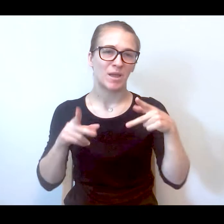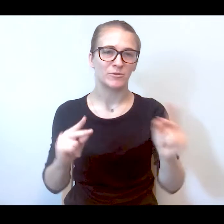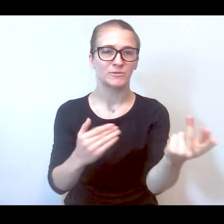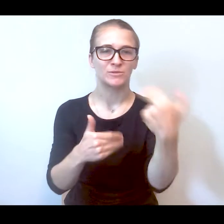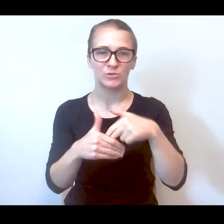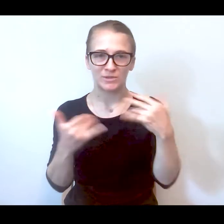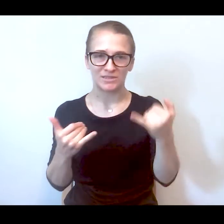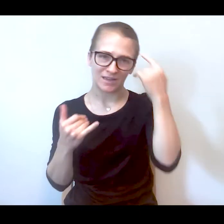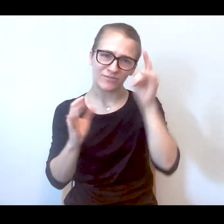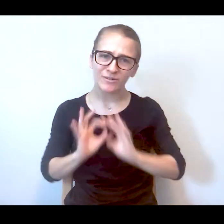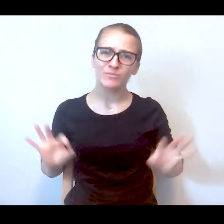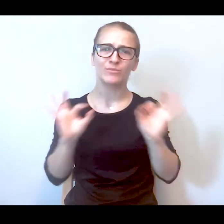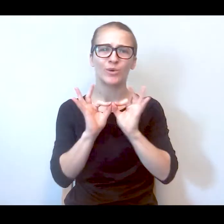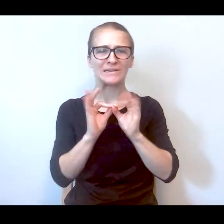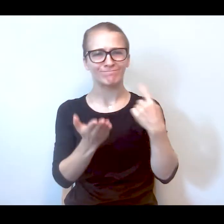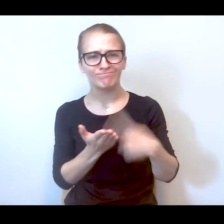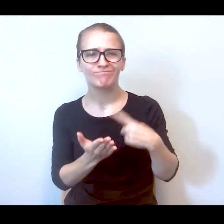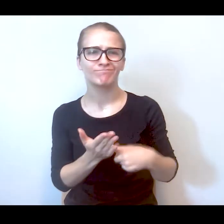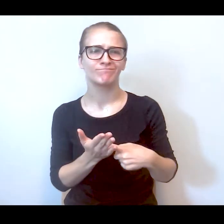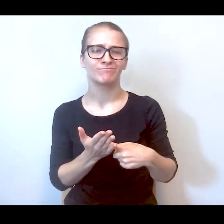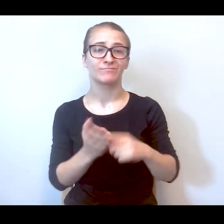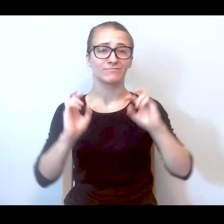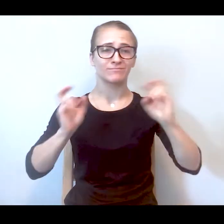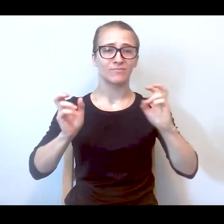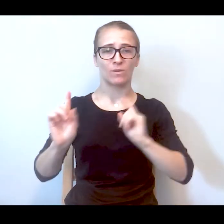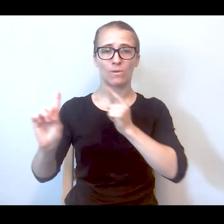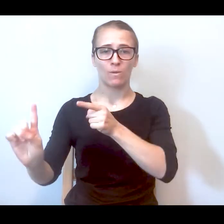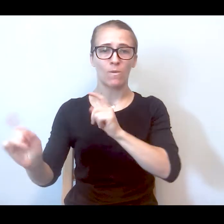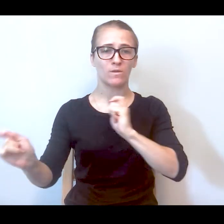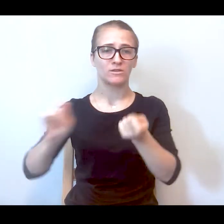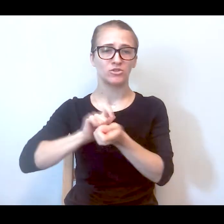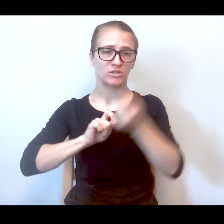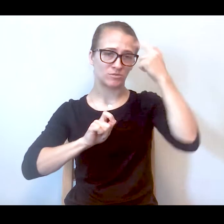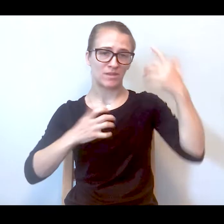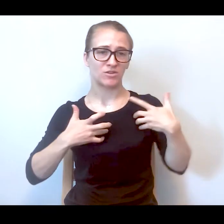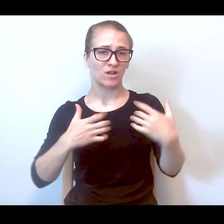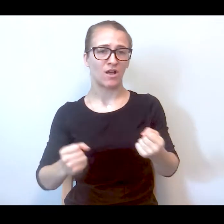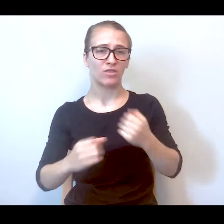that you made space to join us for this critical